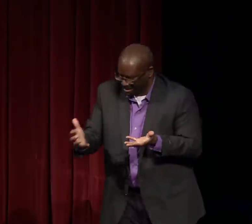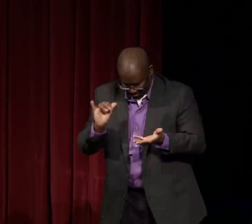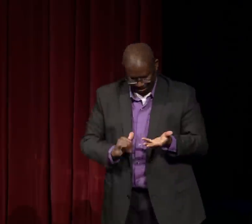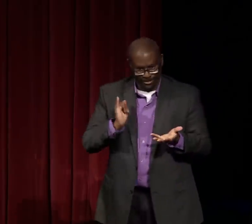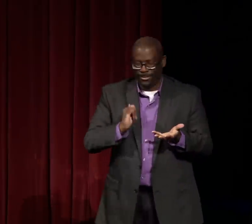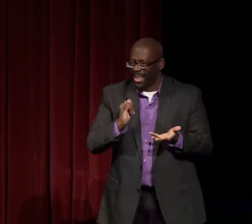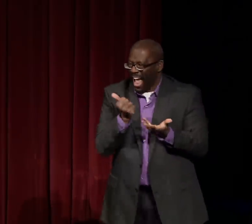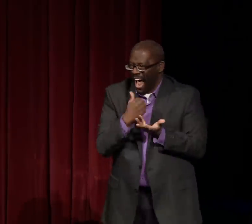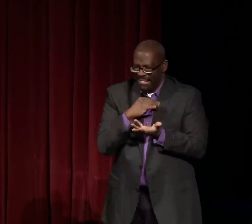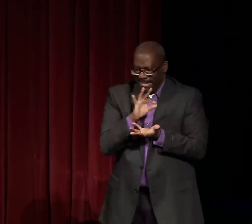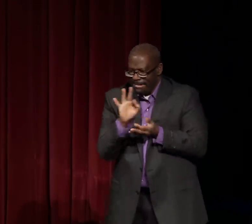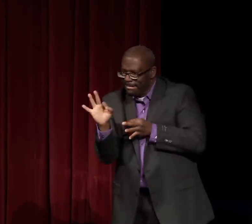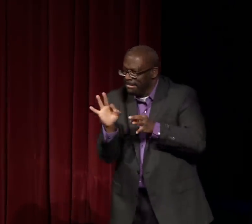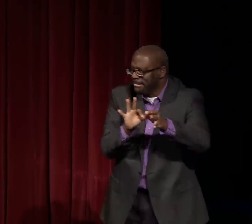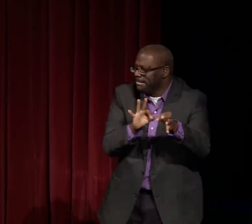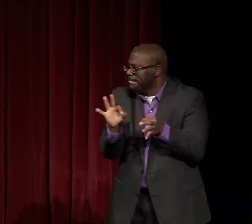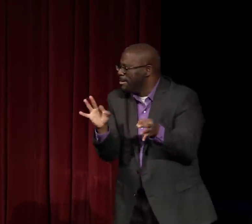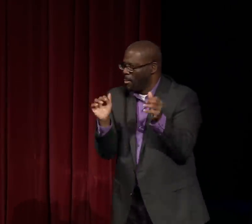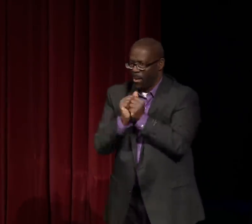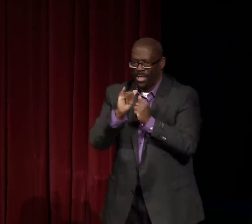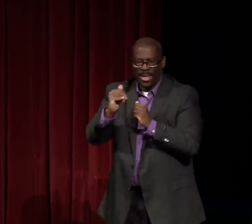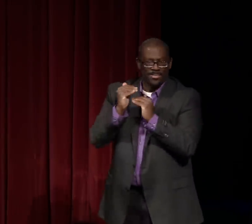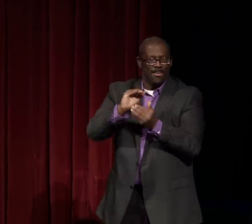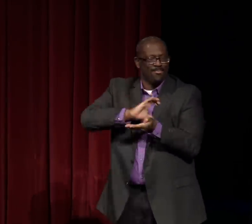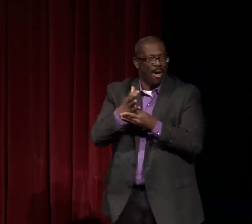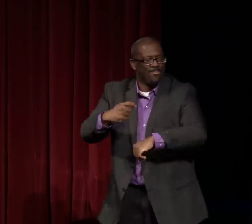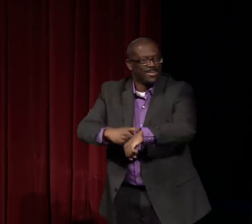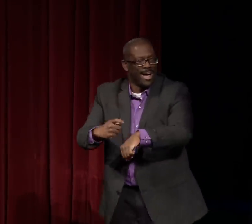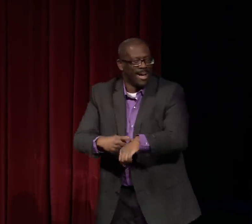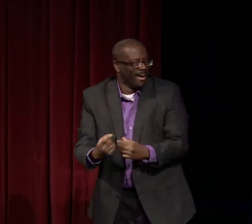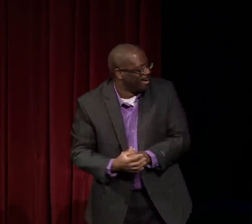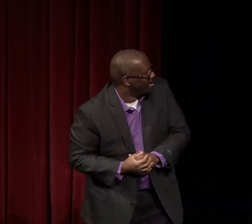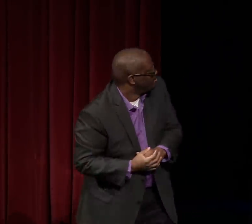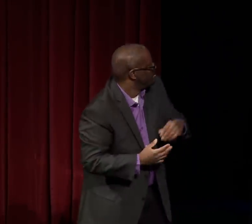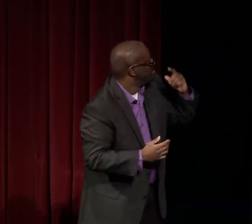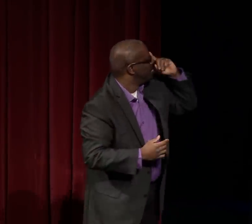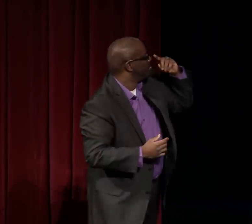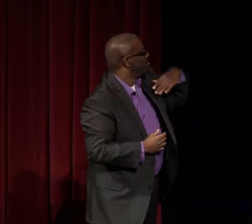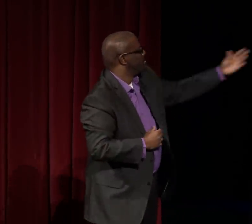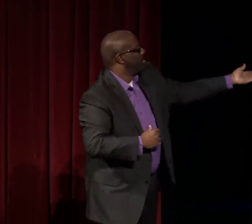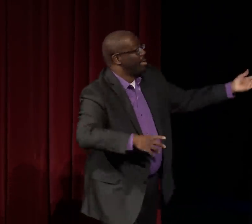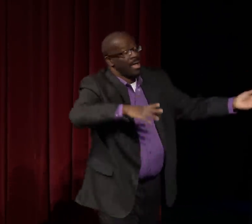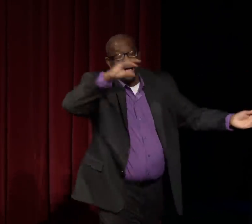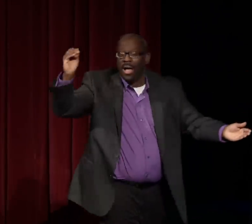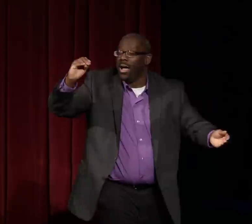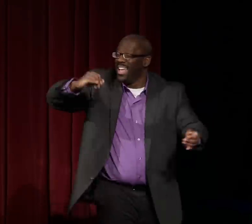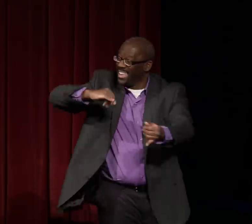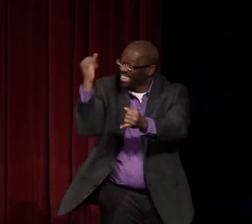Who have given me a wealth of information and feedback and data and material to share with you today.